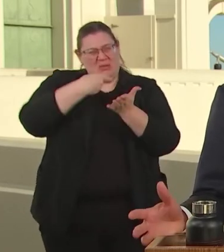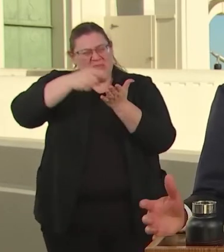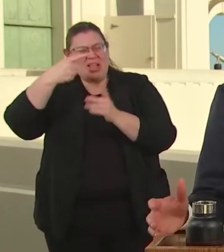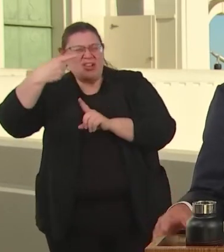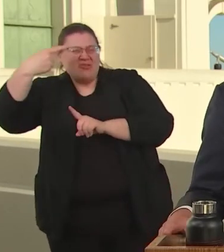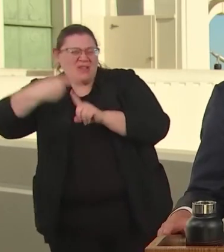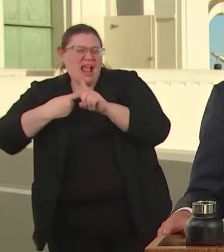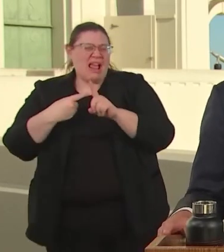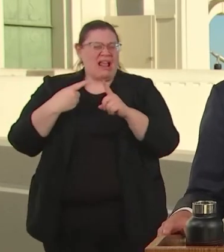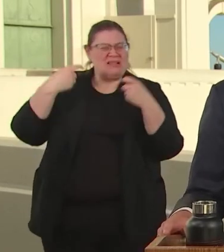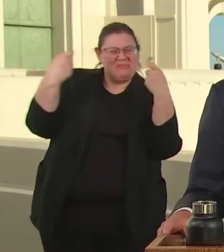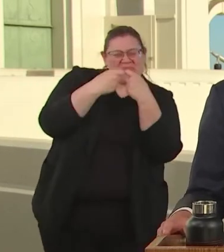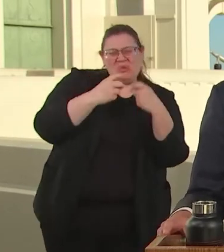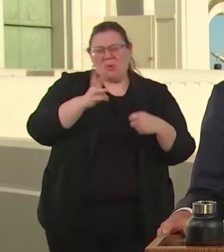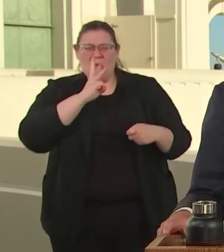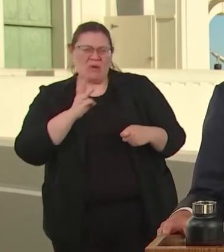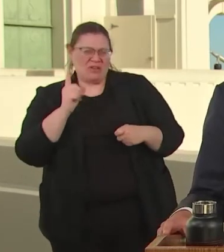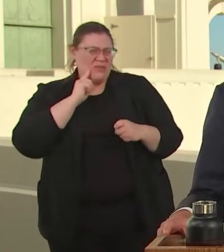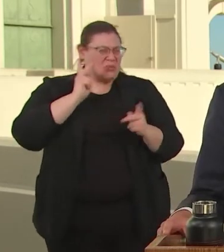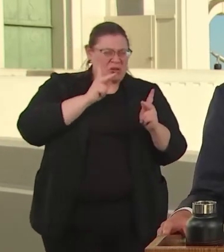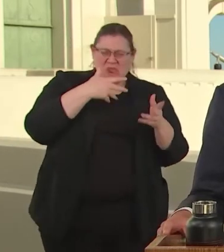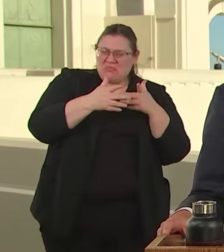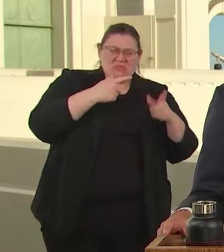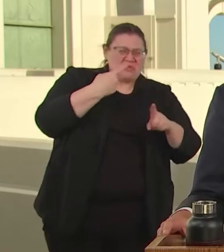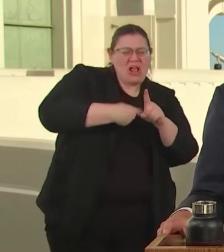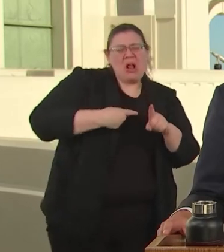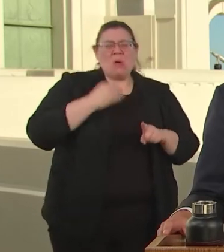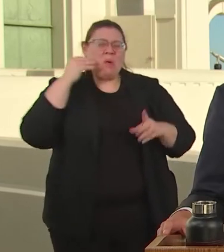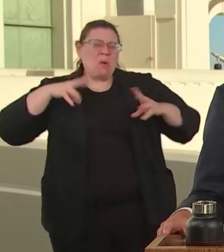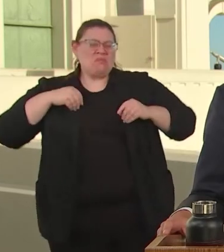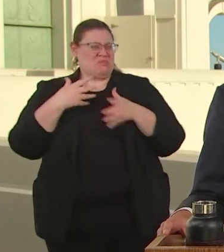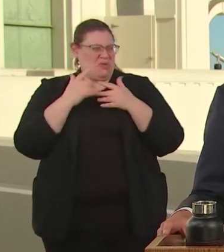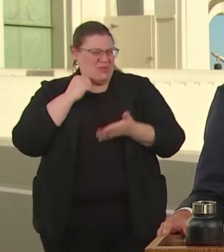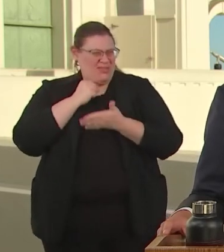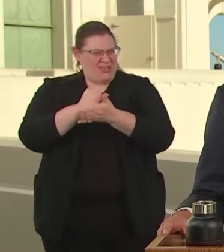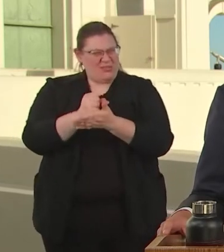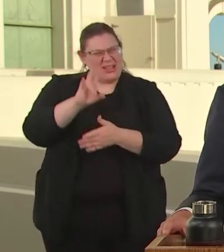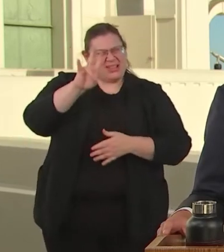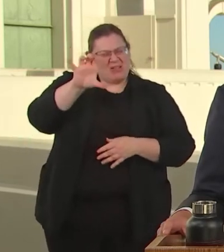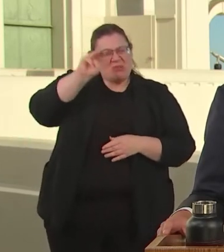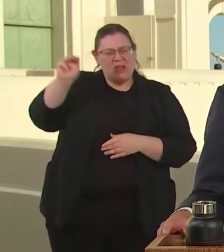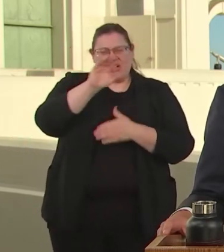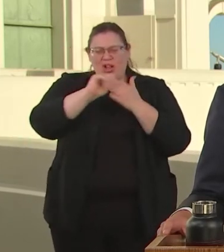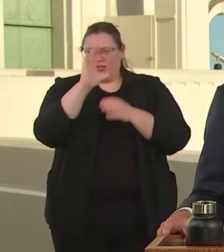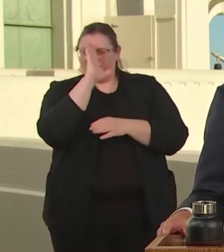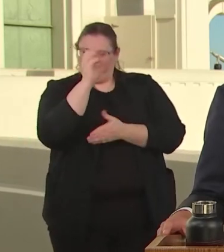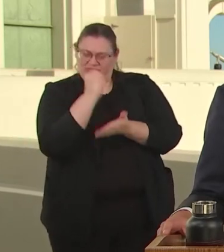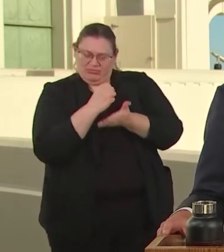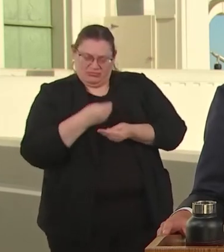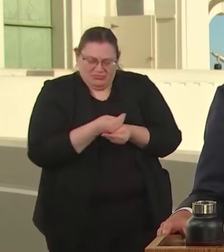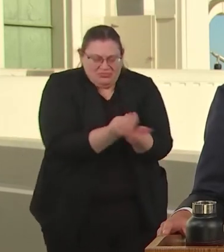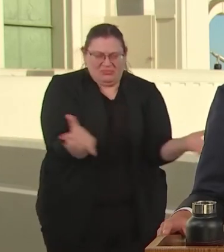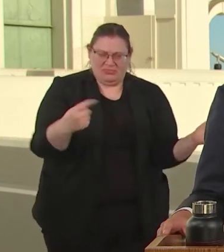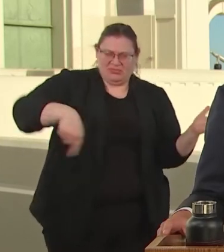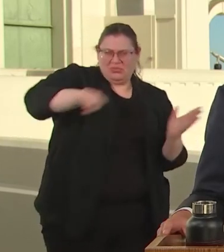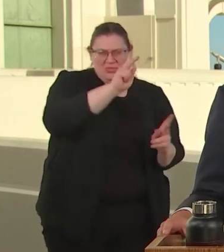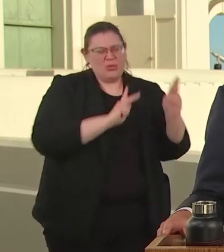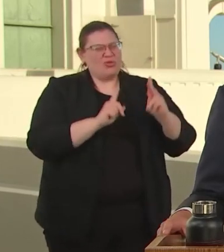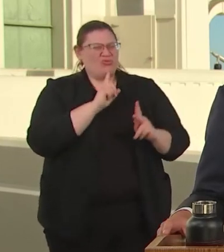TOGETHER THIS EFFORTS REPRESENT 700 MILLION IN DIRECT ASSISTANCE TO ANGELINOS WHEN THEY NEED IT MOST. BUT THE PANDEMIC DID NOT START